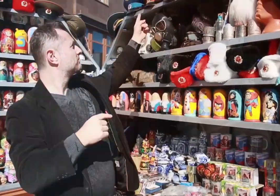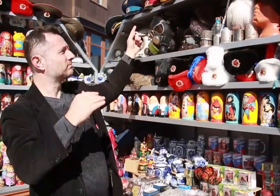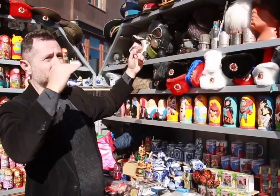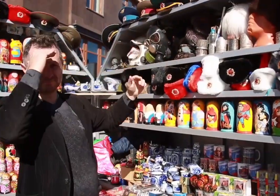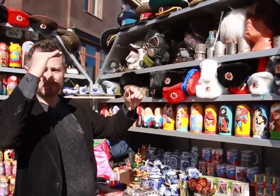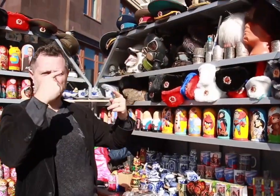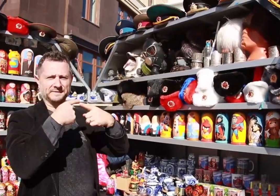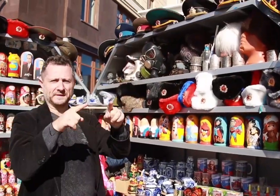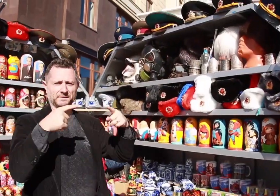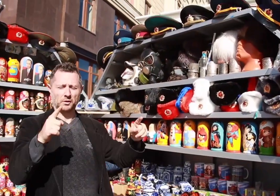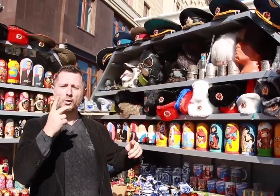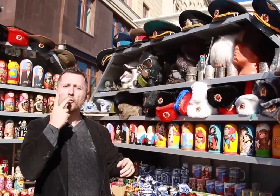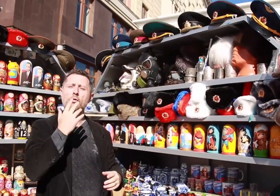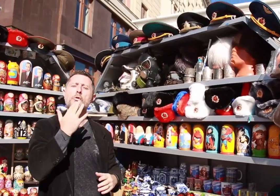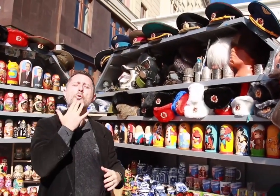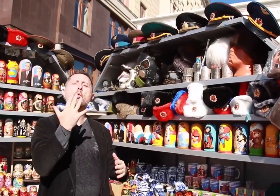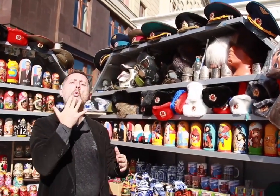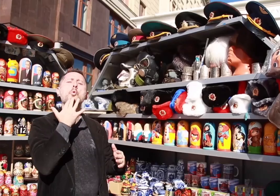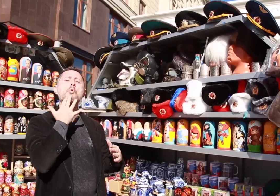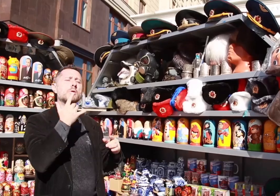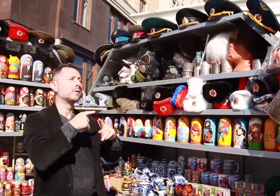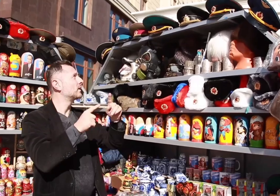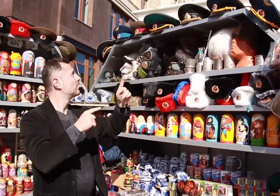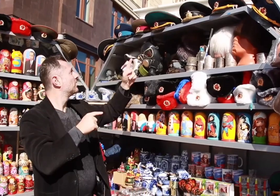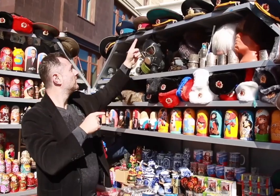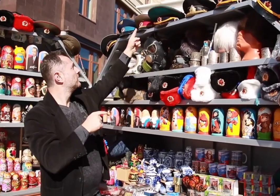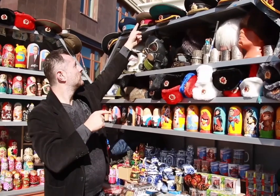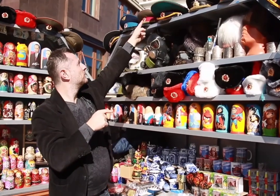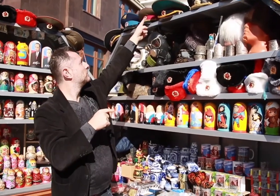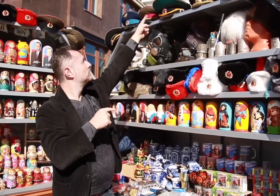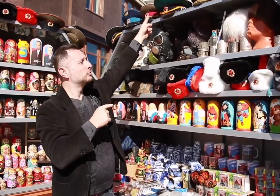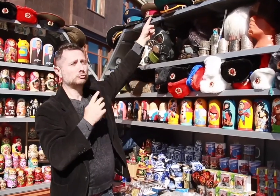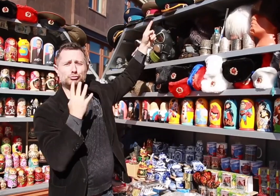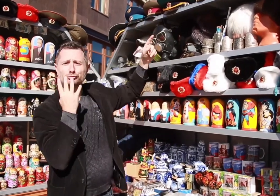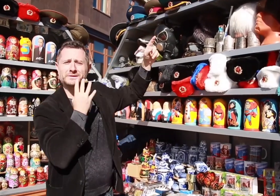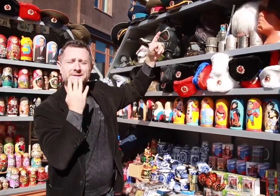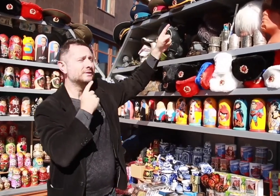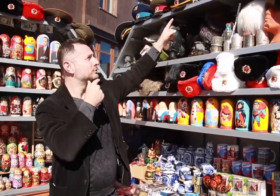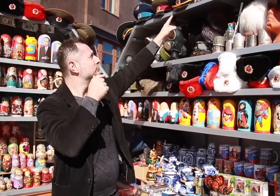The color of these hats represent the different